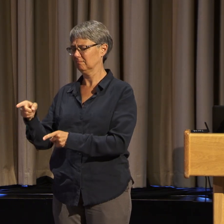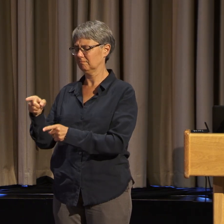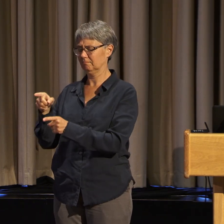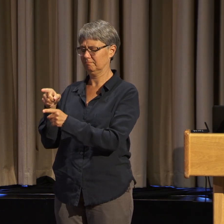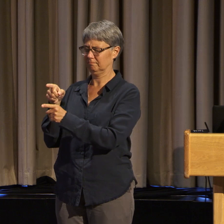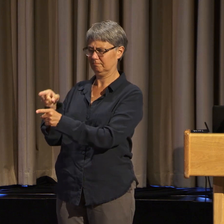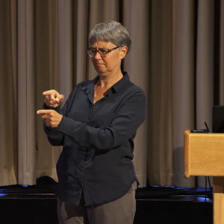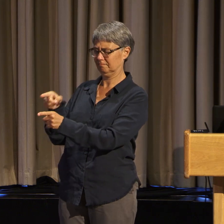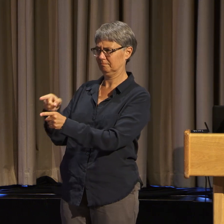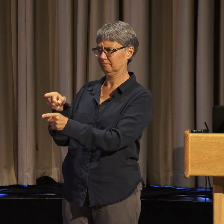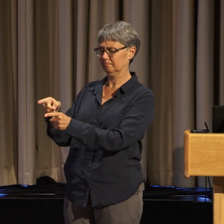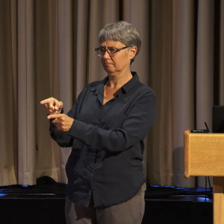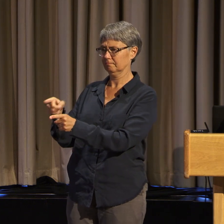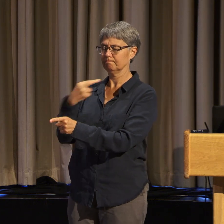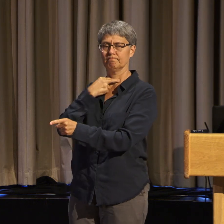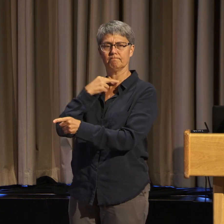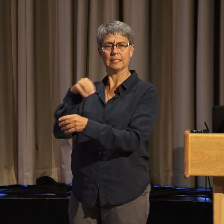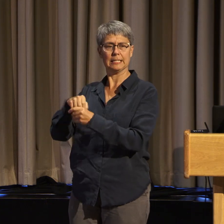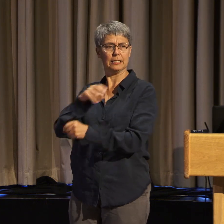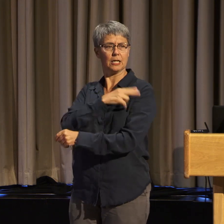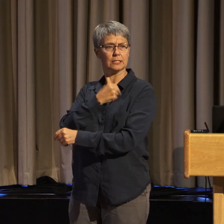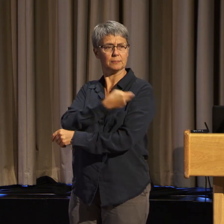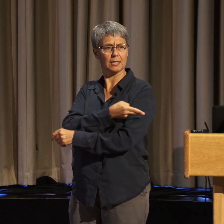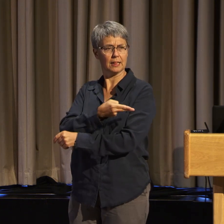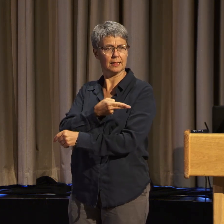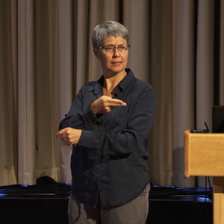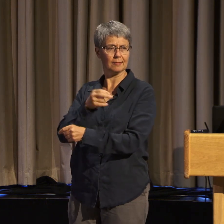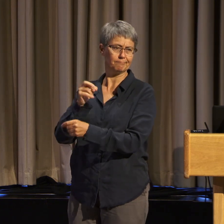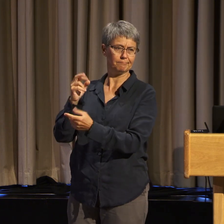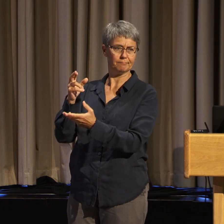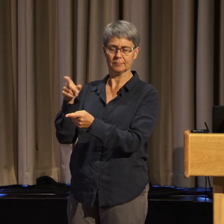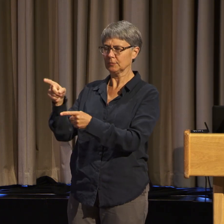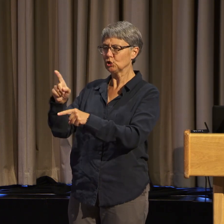She could not get herself her own water or drink.